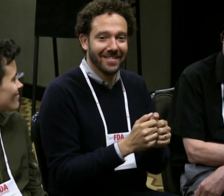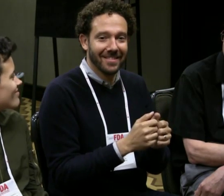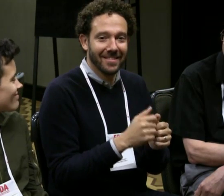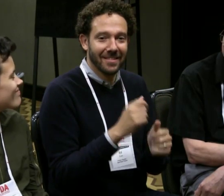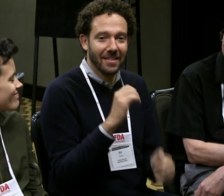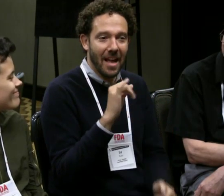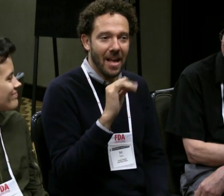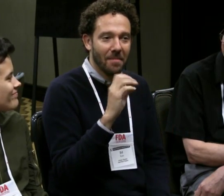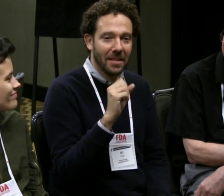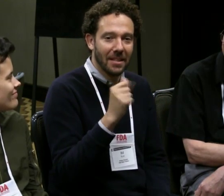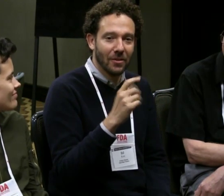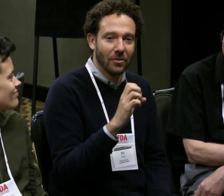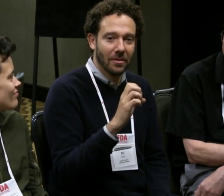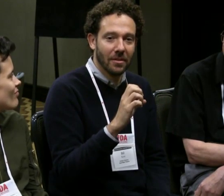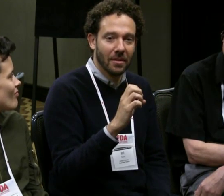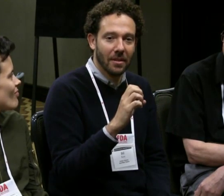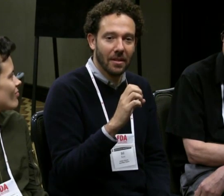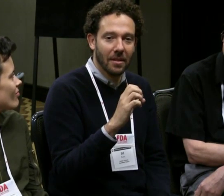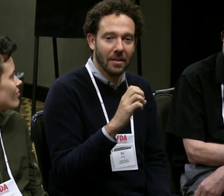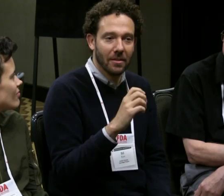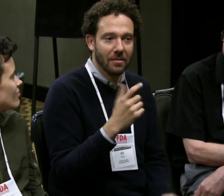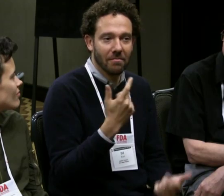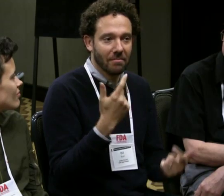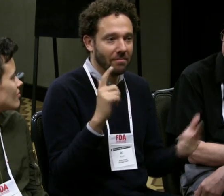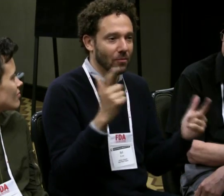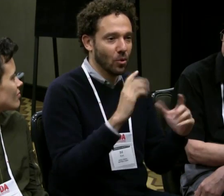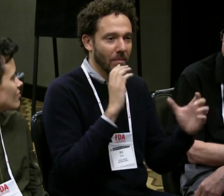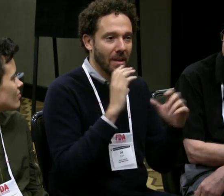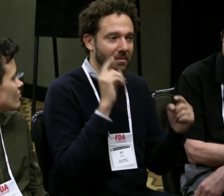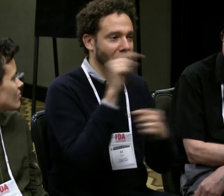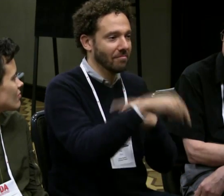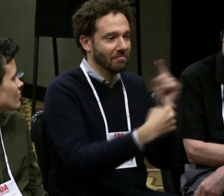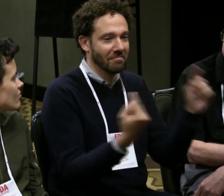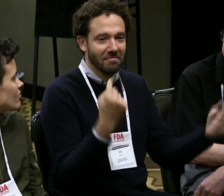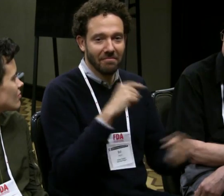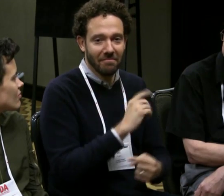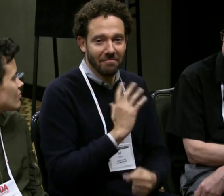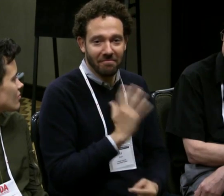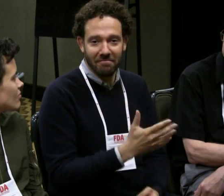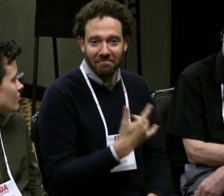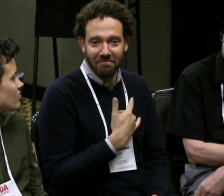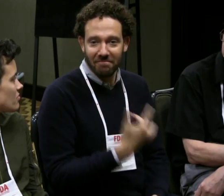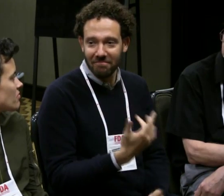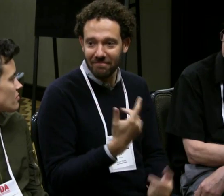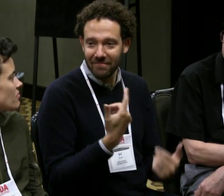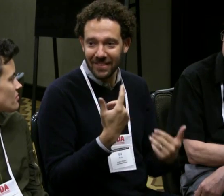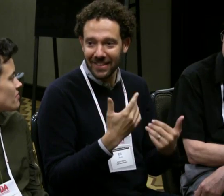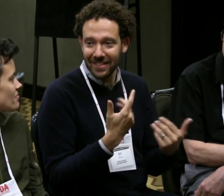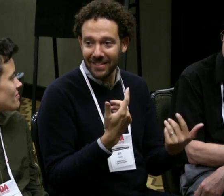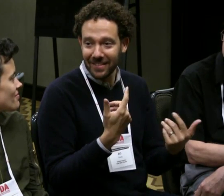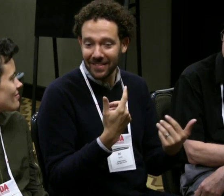but nowadays people will use their iMessages on their smartphones to communicate with one another.